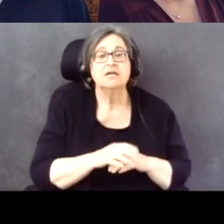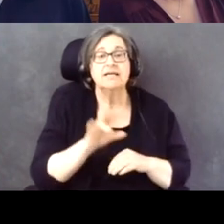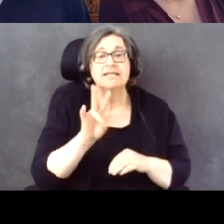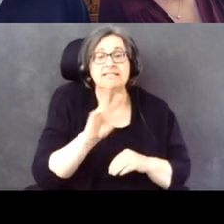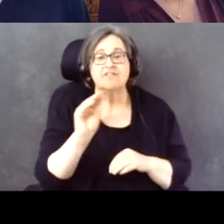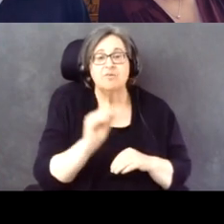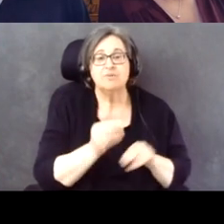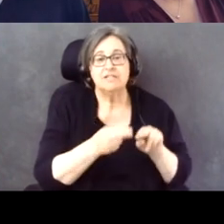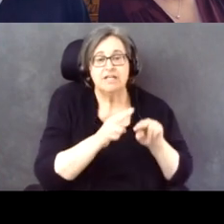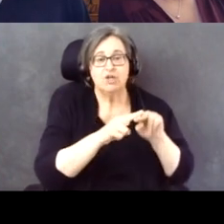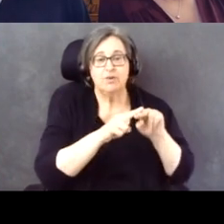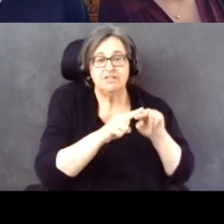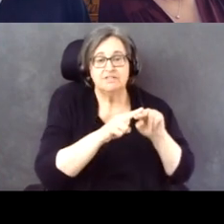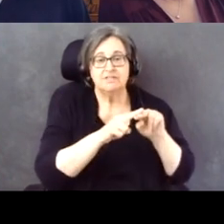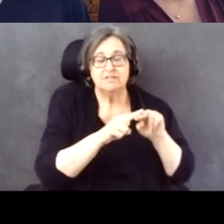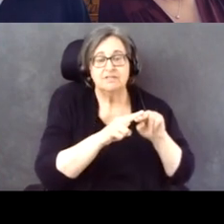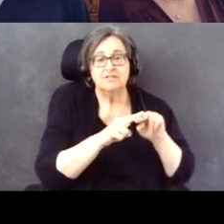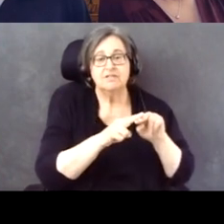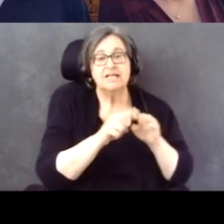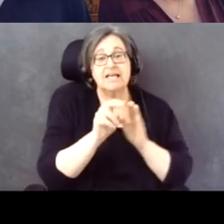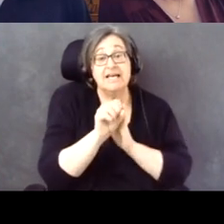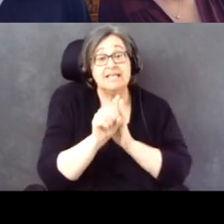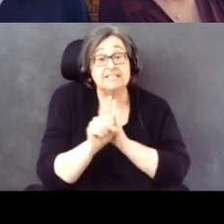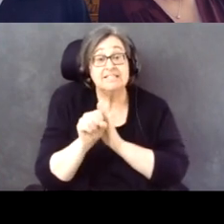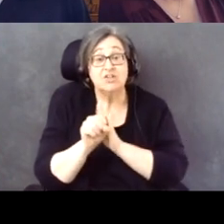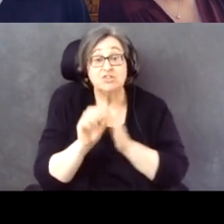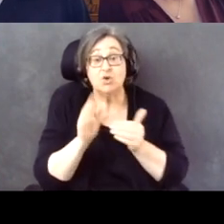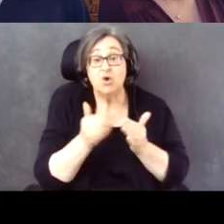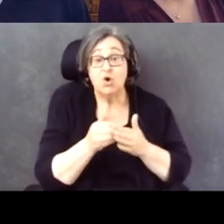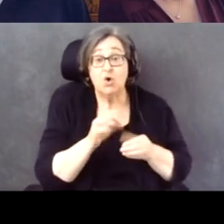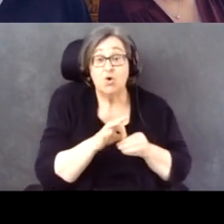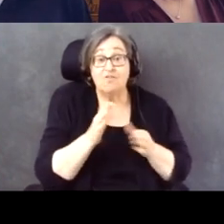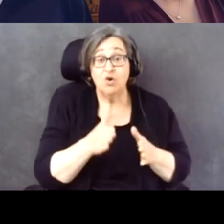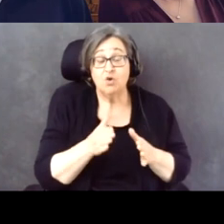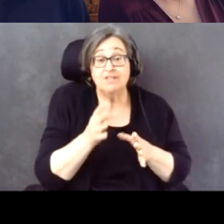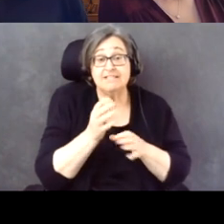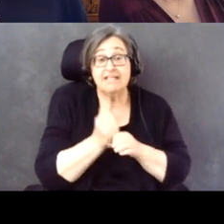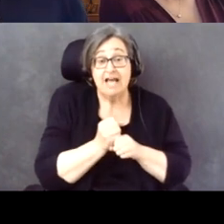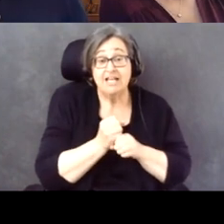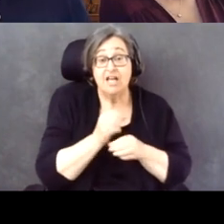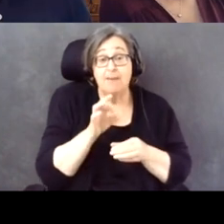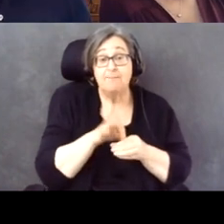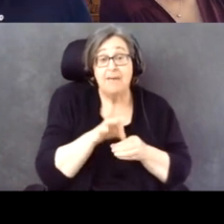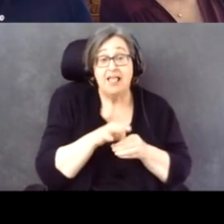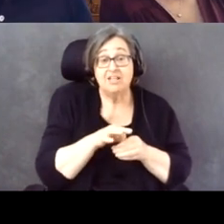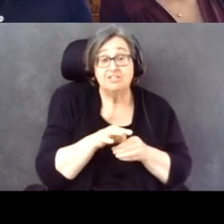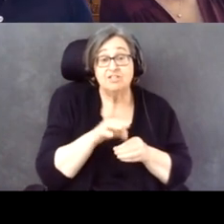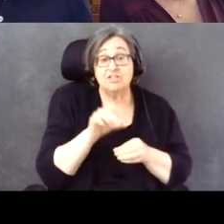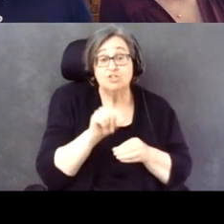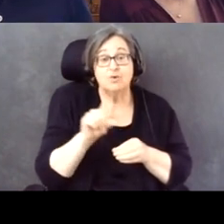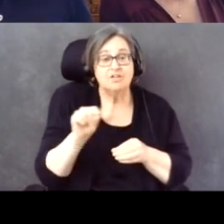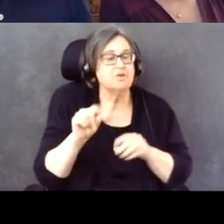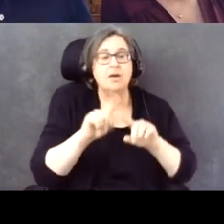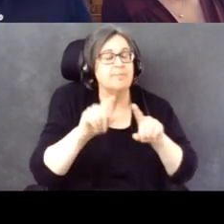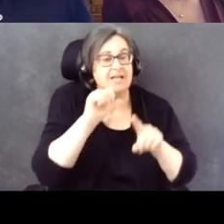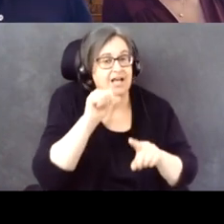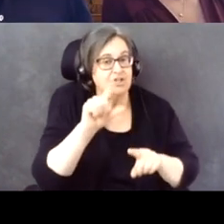And in states where all voters were sent ballots in 2020, but not in 2016, in 7 states, one